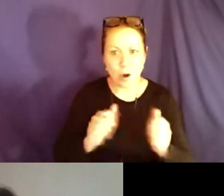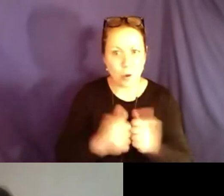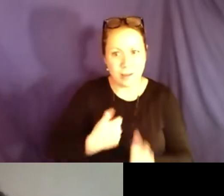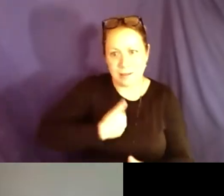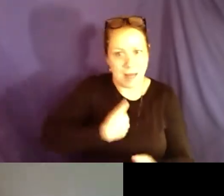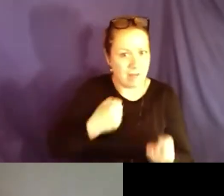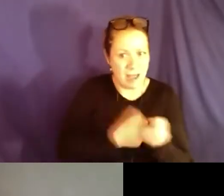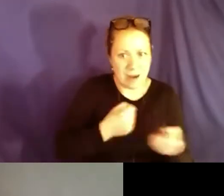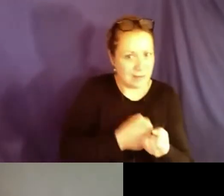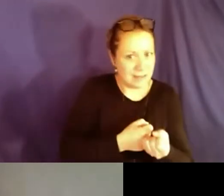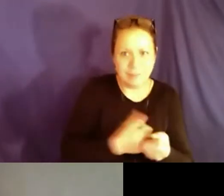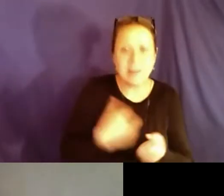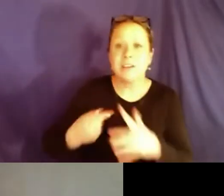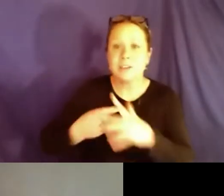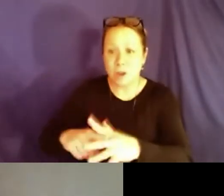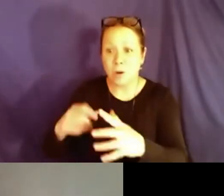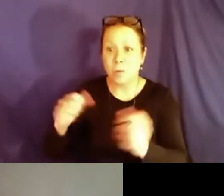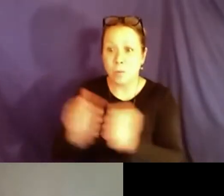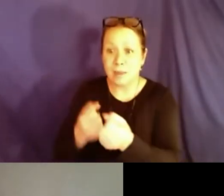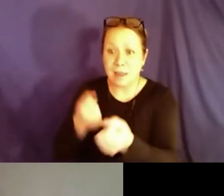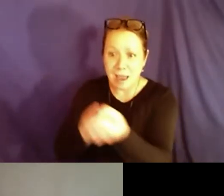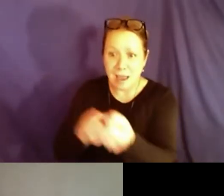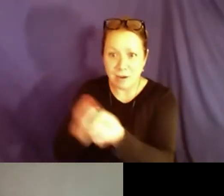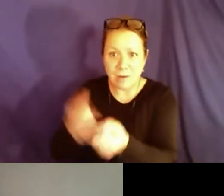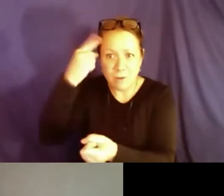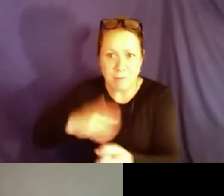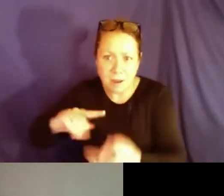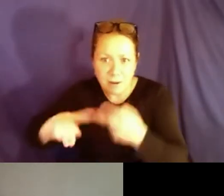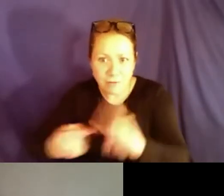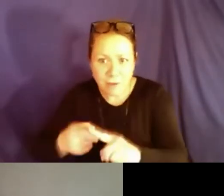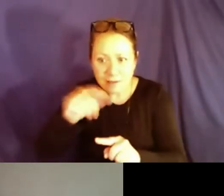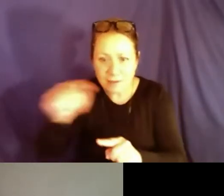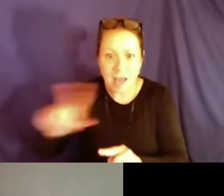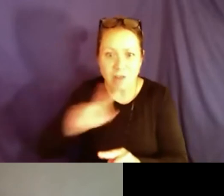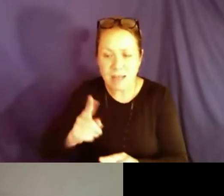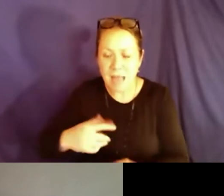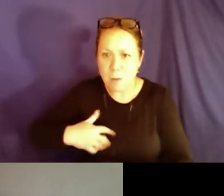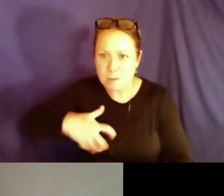I kind of went the opposite way. I didn't start with self-advocacy. I started